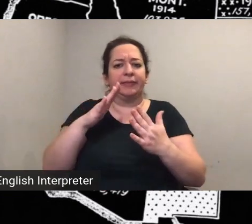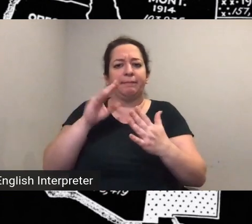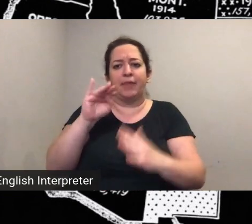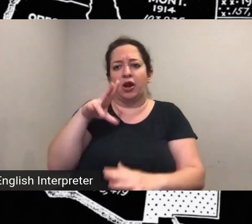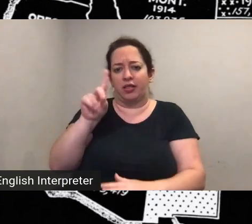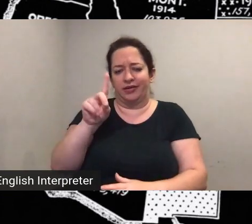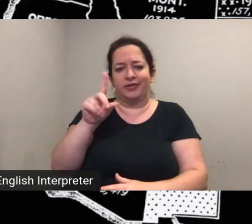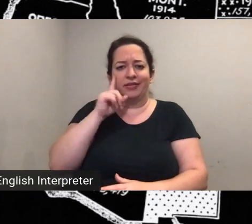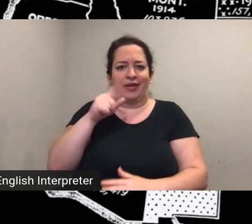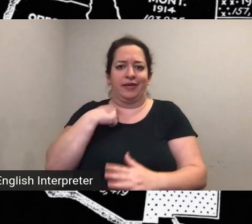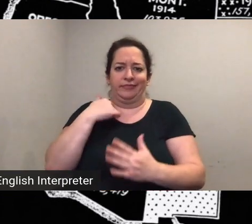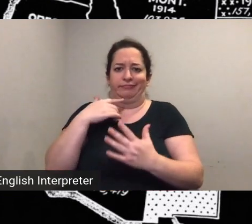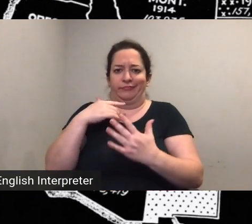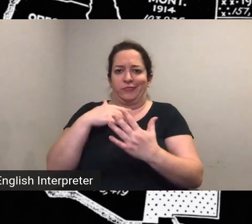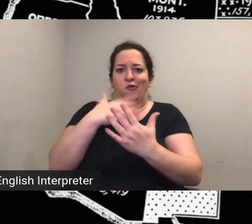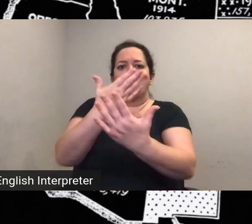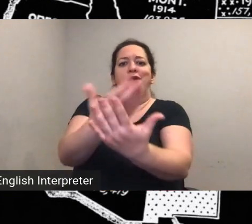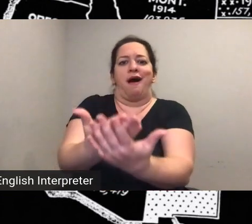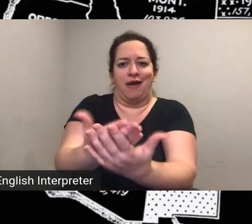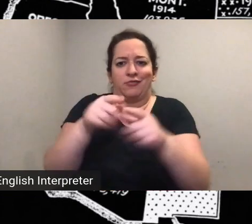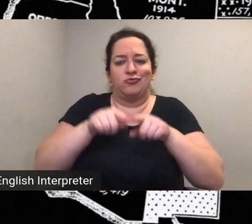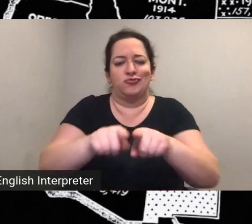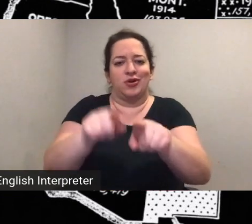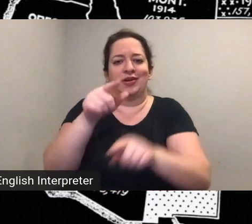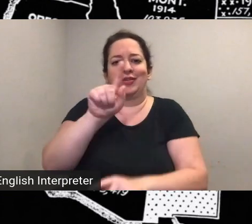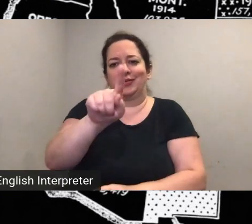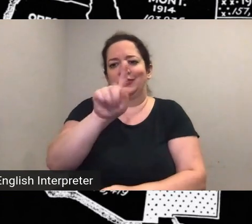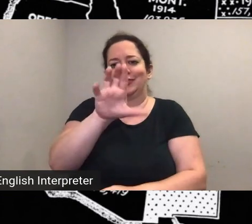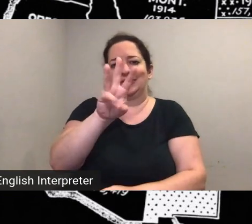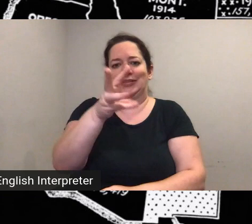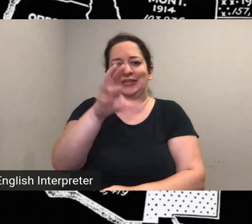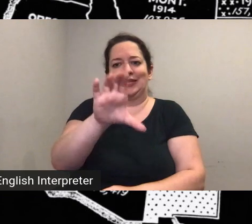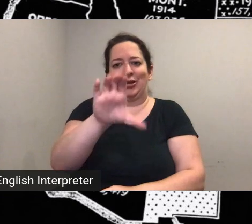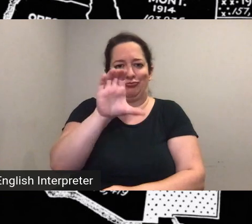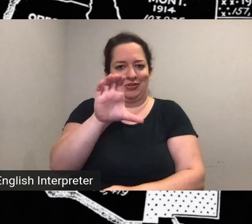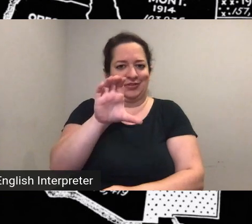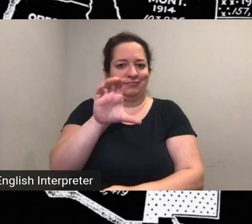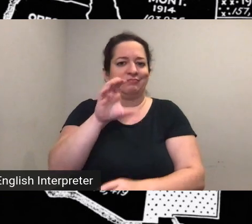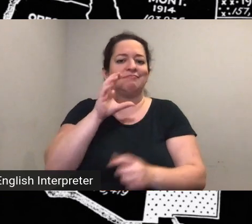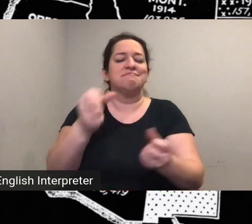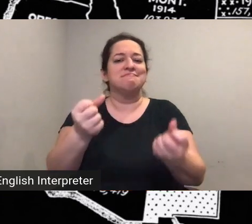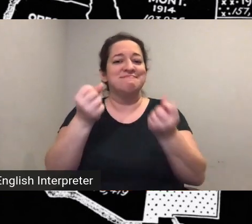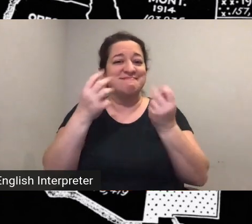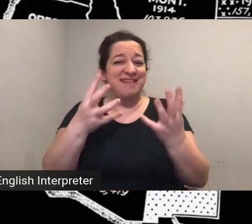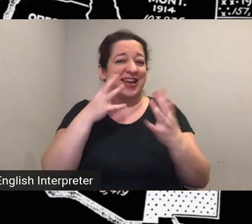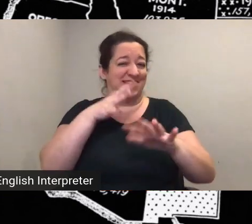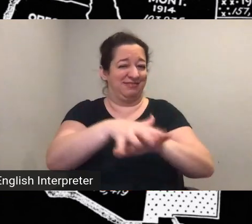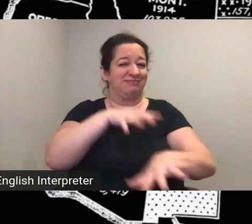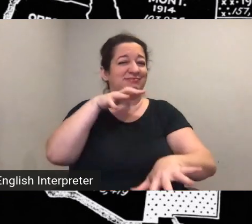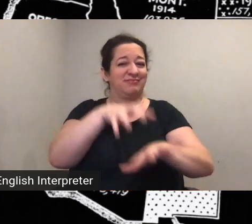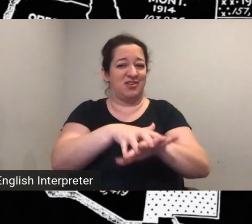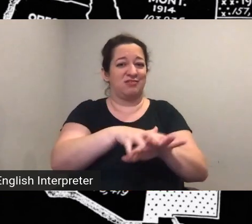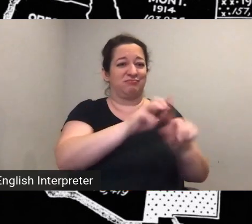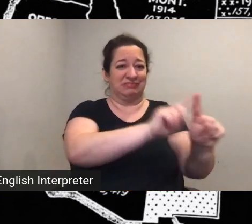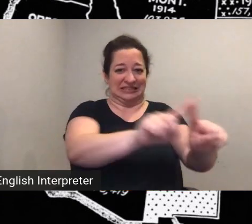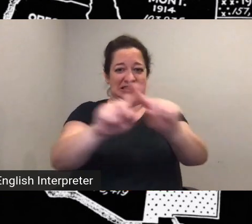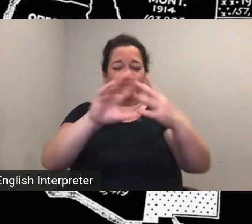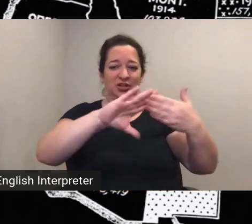1600s over the next 400 years many piscataway lenape and susquehanna communities were decimated